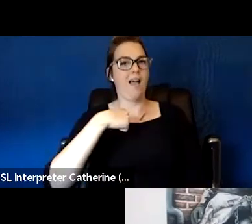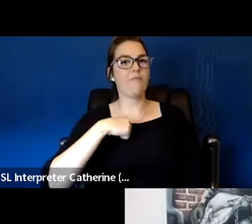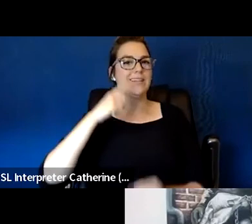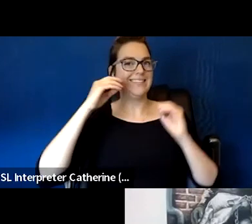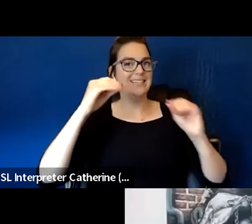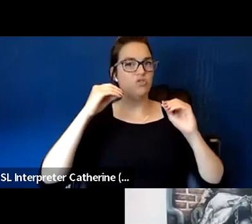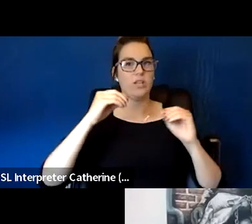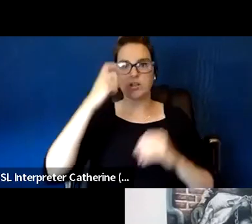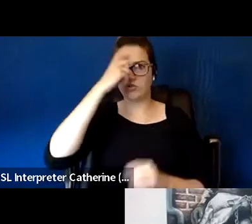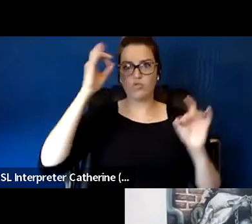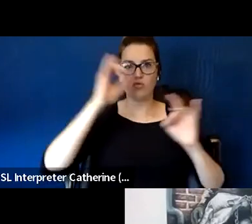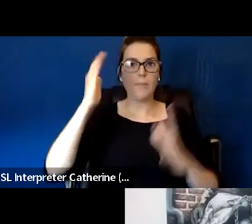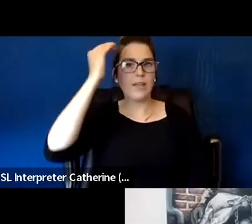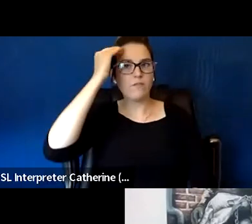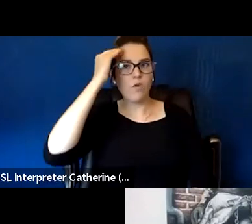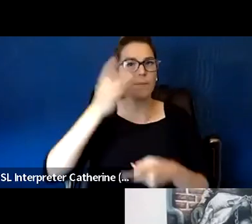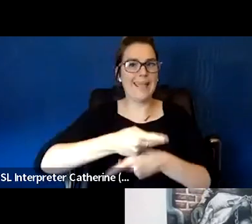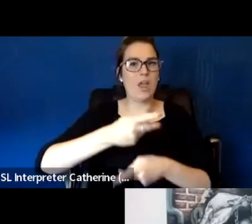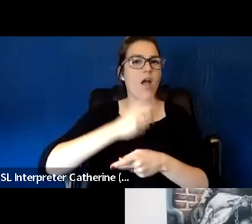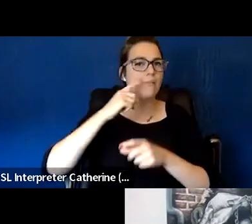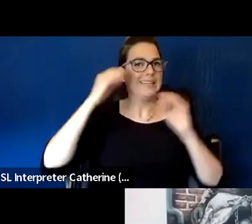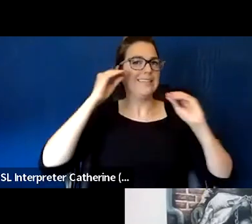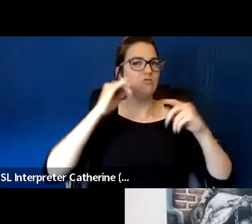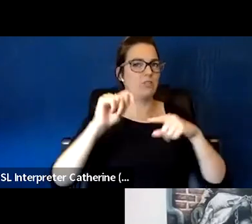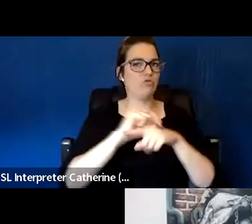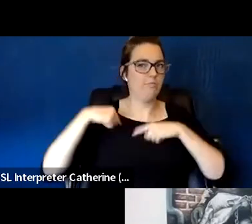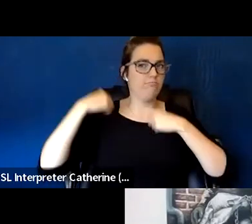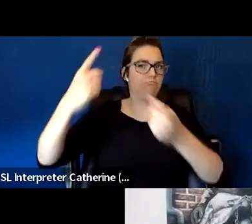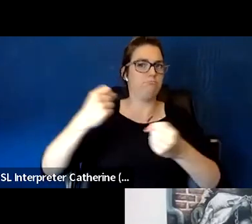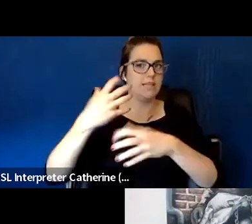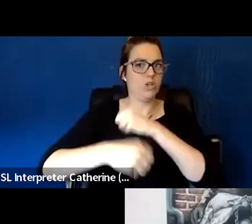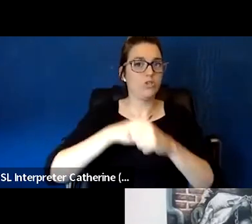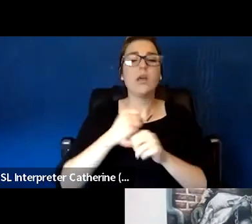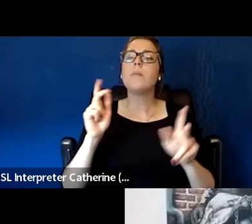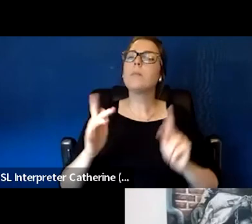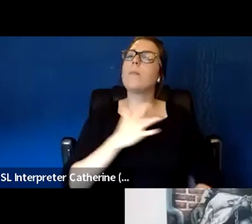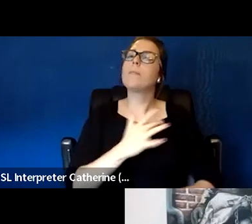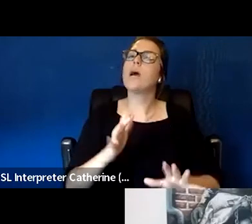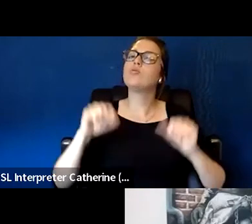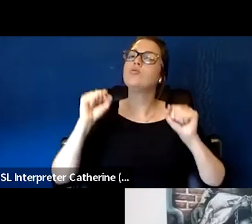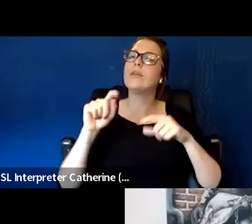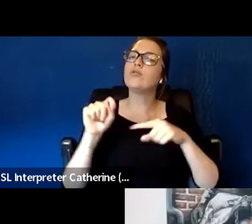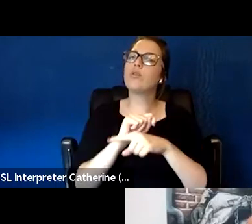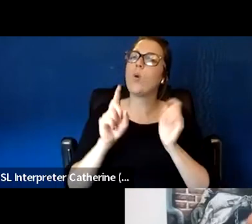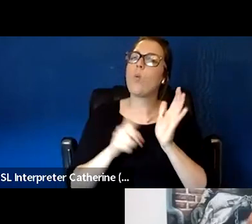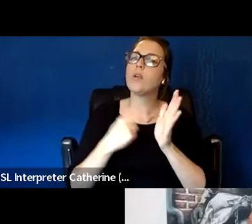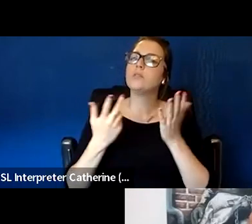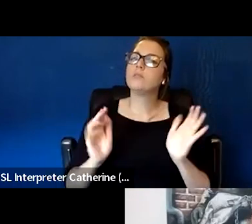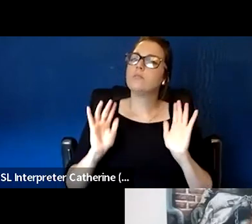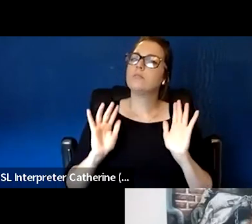is that we have a tendency to do that training once. And I would argue that that is an ongoing